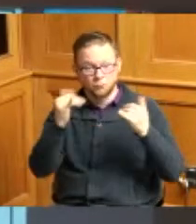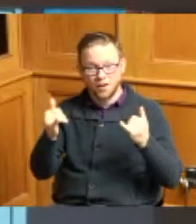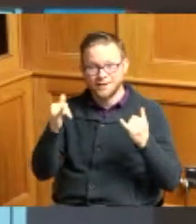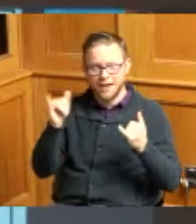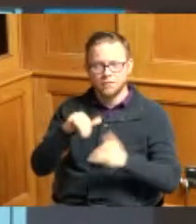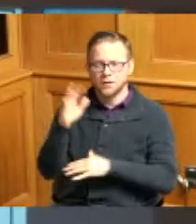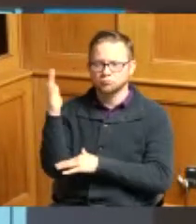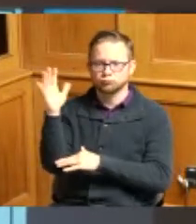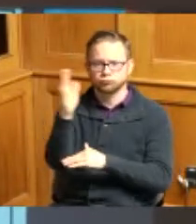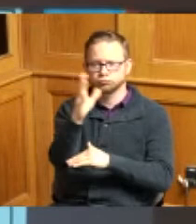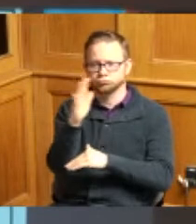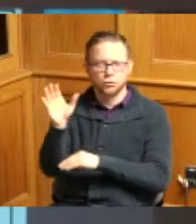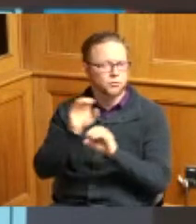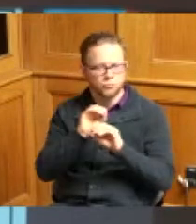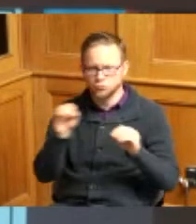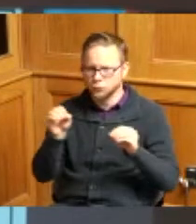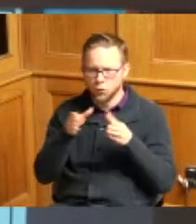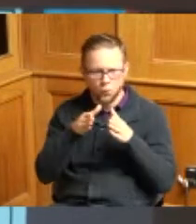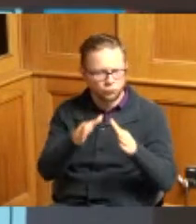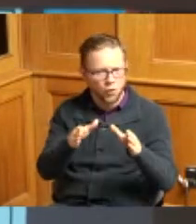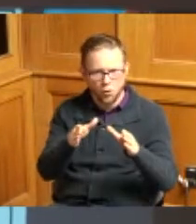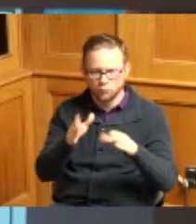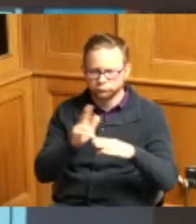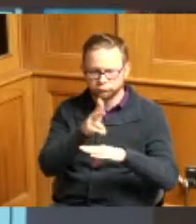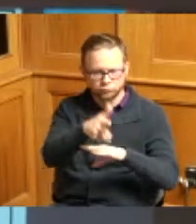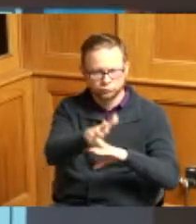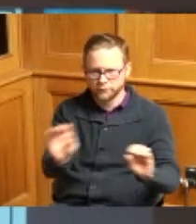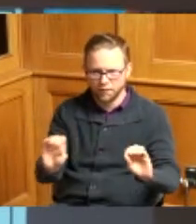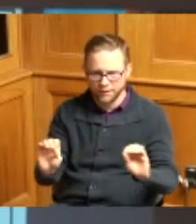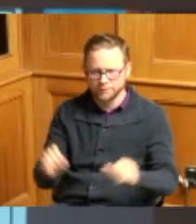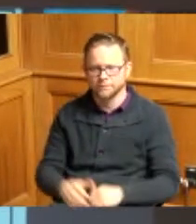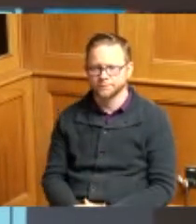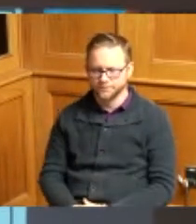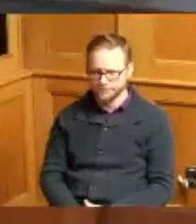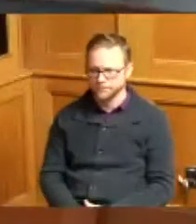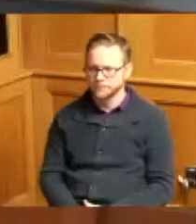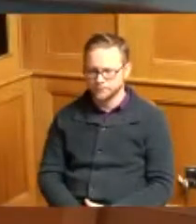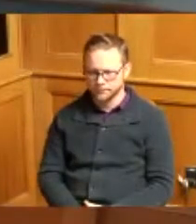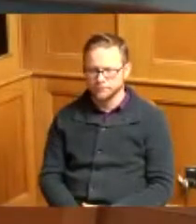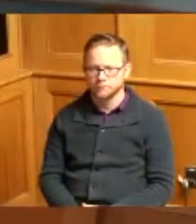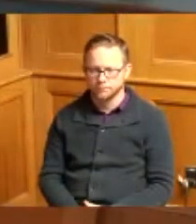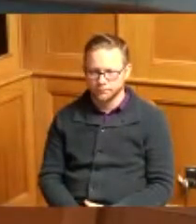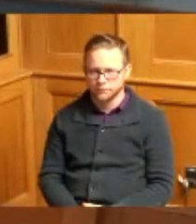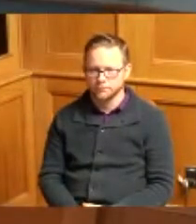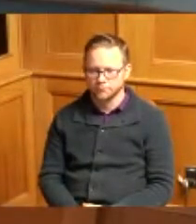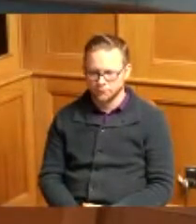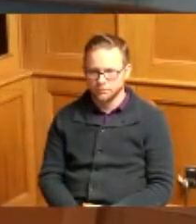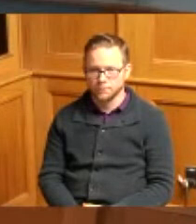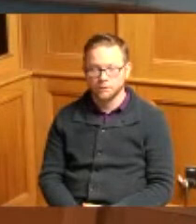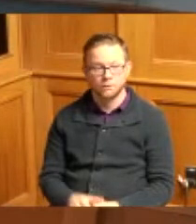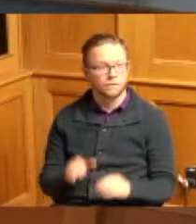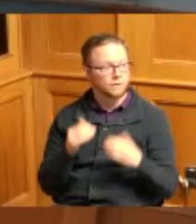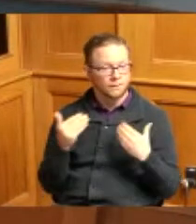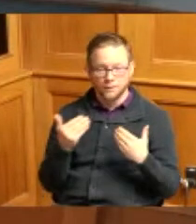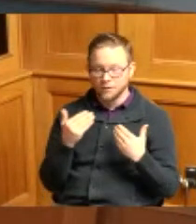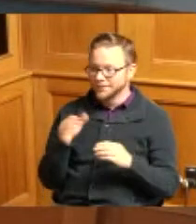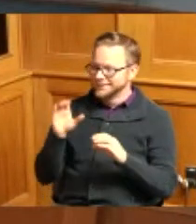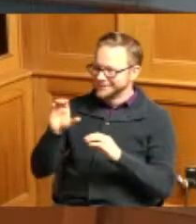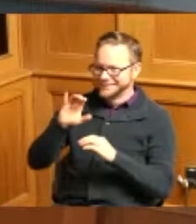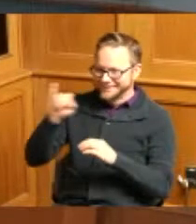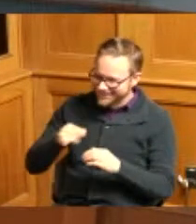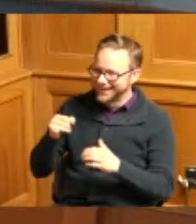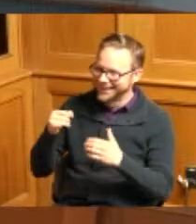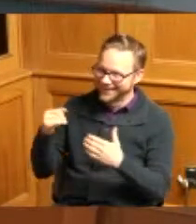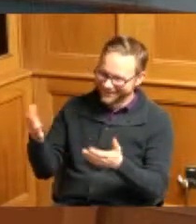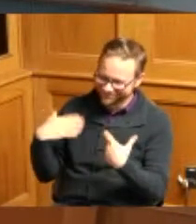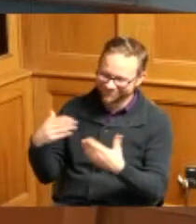there is no roadway there at this point okay thank you CJ you could come one up thank you